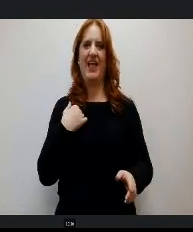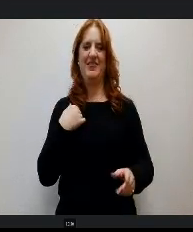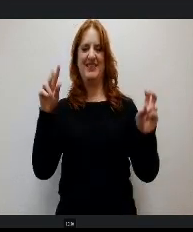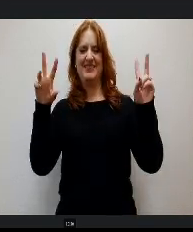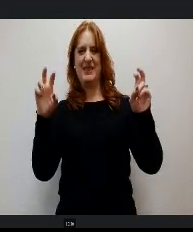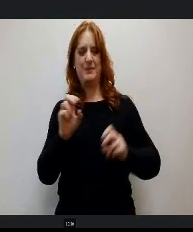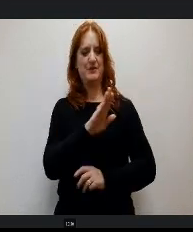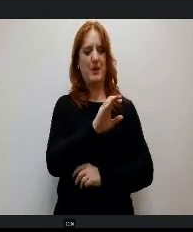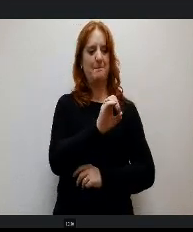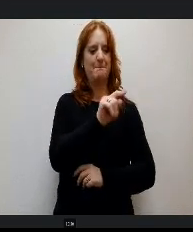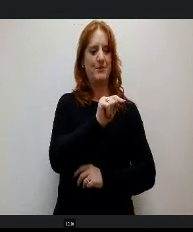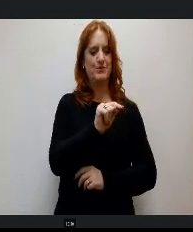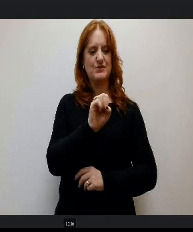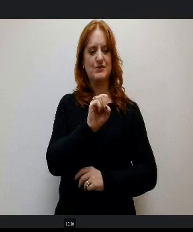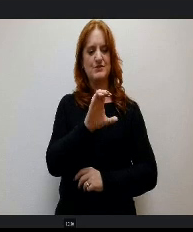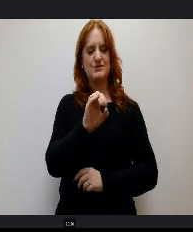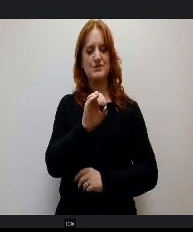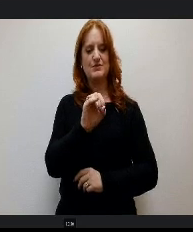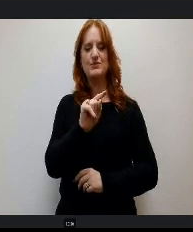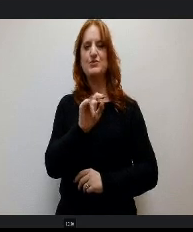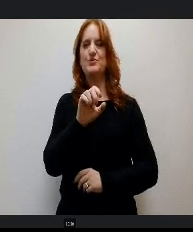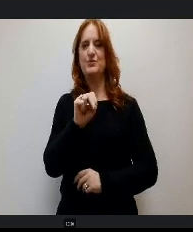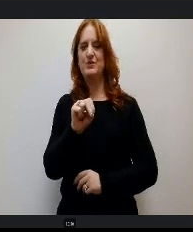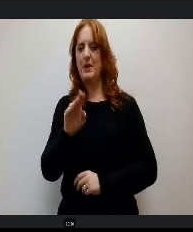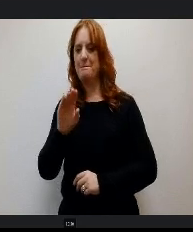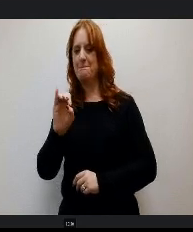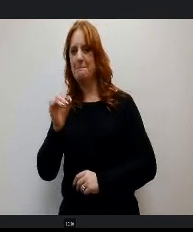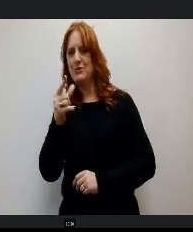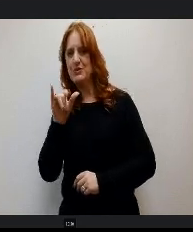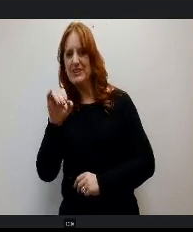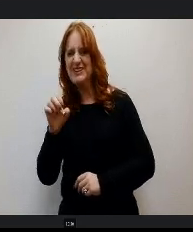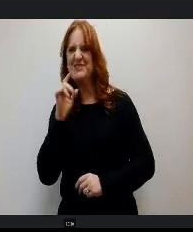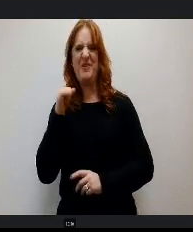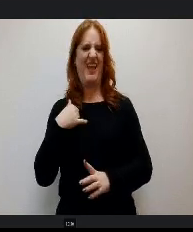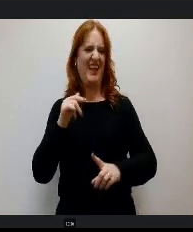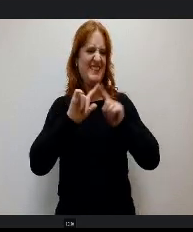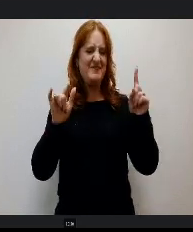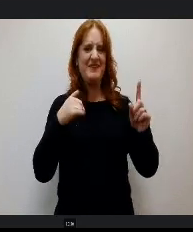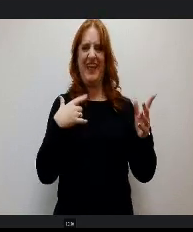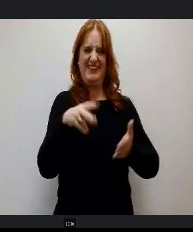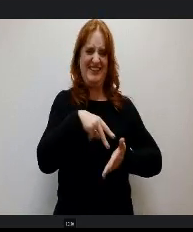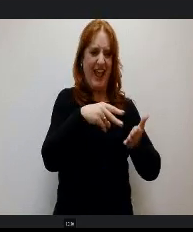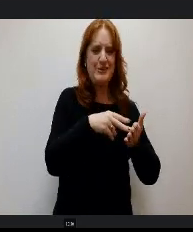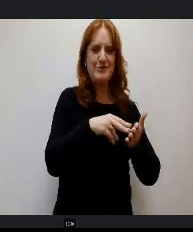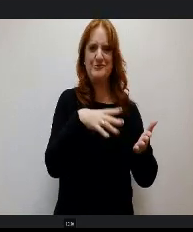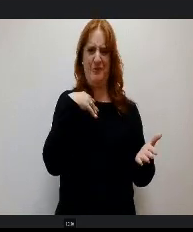they had a DJ and did the Chicken Dance and Hokey Pokey and it was just a wonderful celebration with.